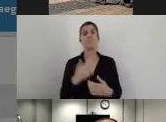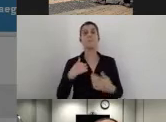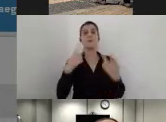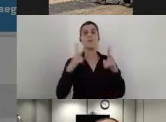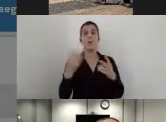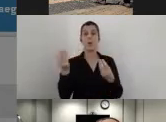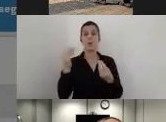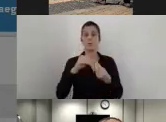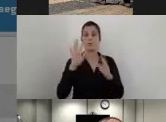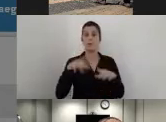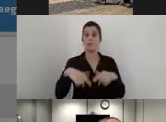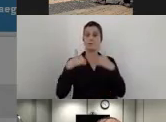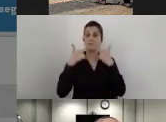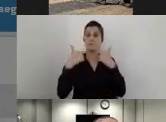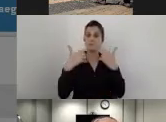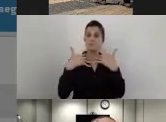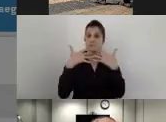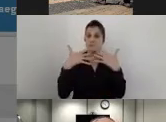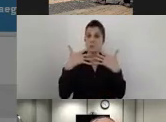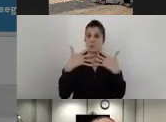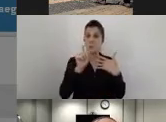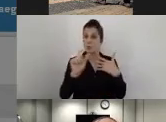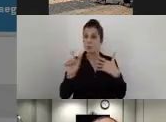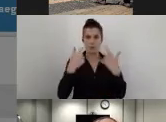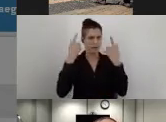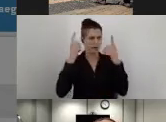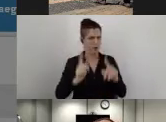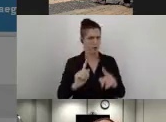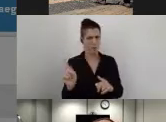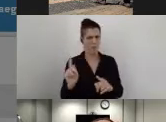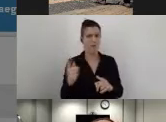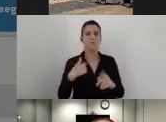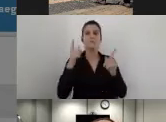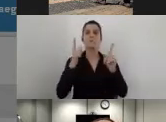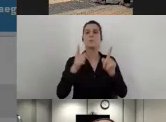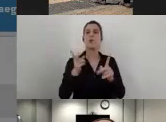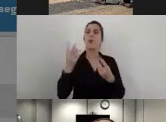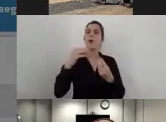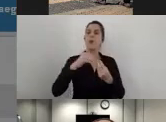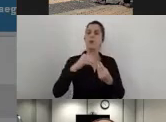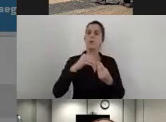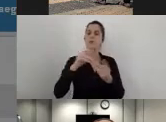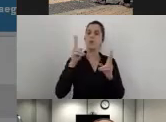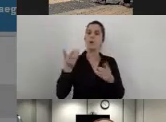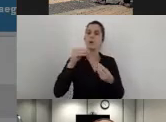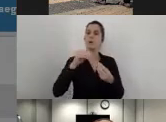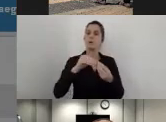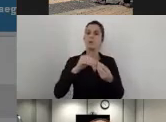some verbal description, but this is not required. I can add some coordinates from the GPS sensor that I have in